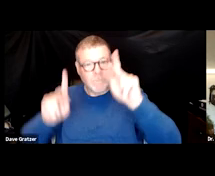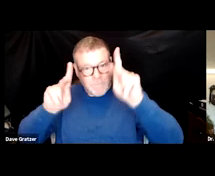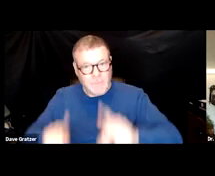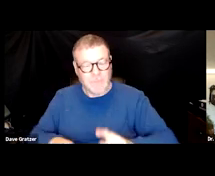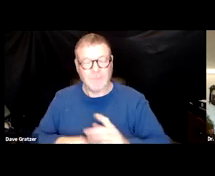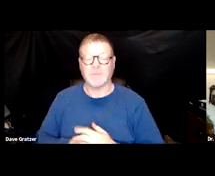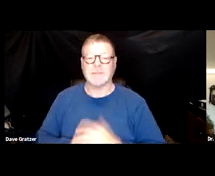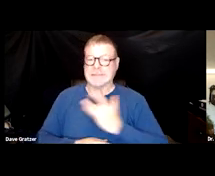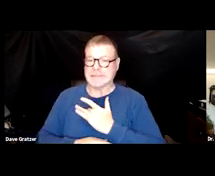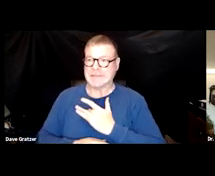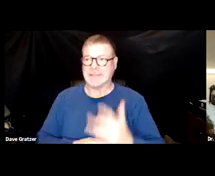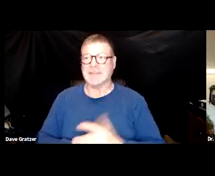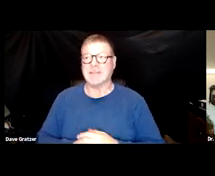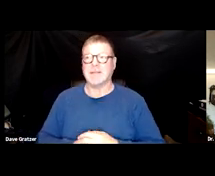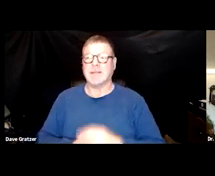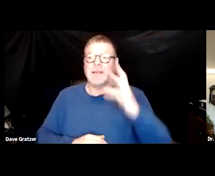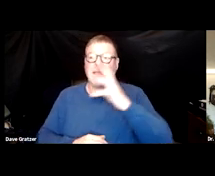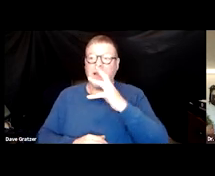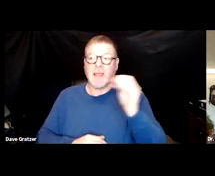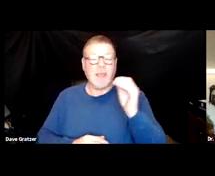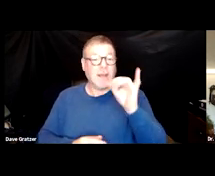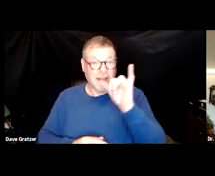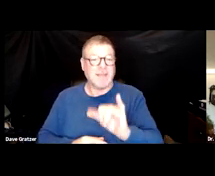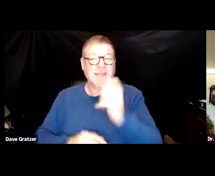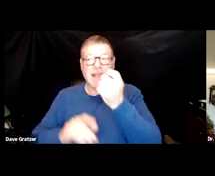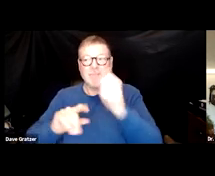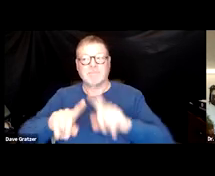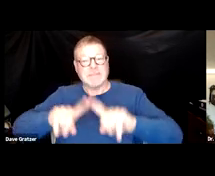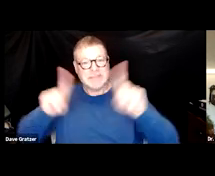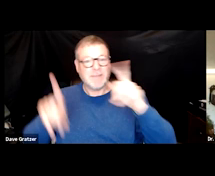and that is a little different because the flu,